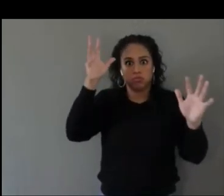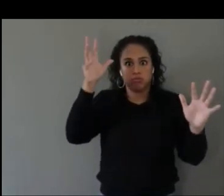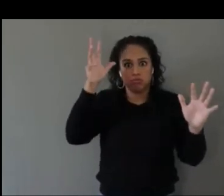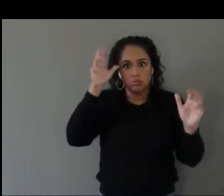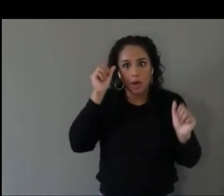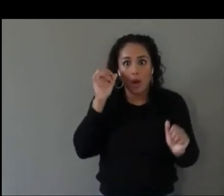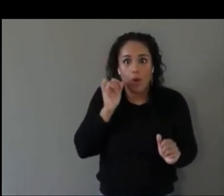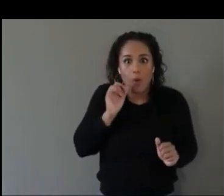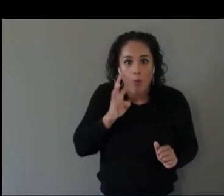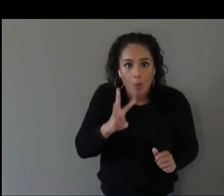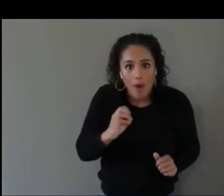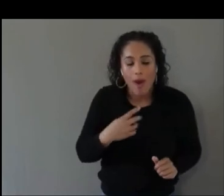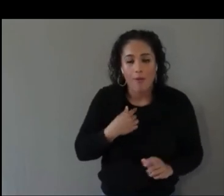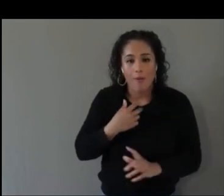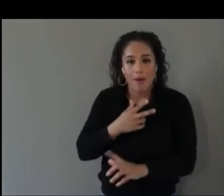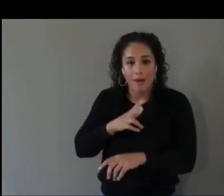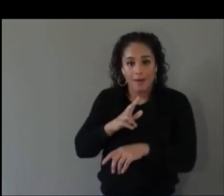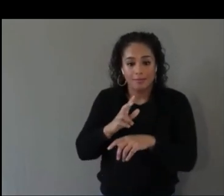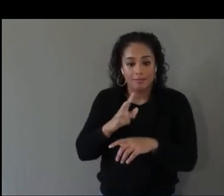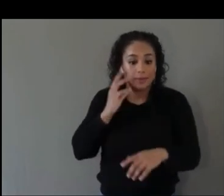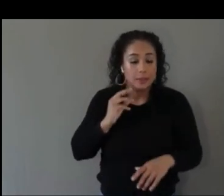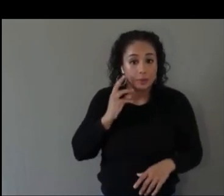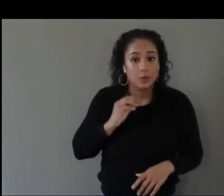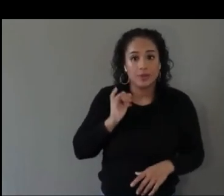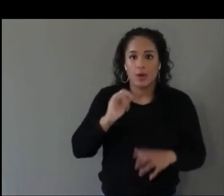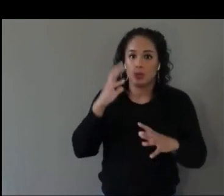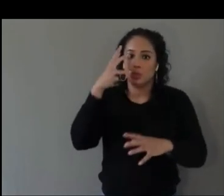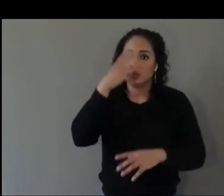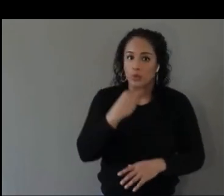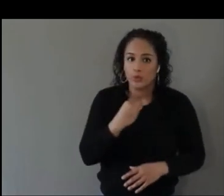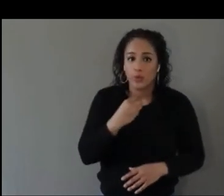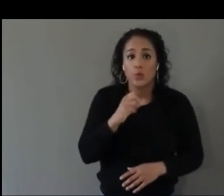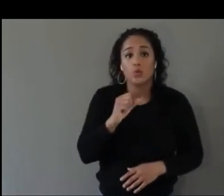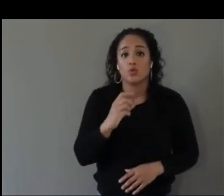The fact we are here having this conversation is a great step in the right direction to continue